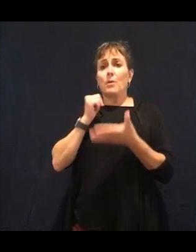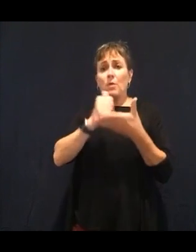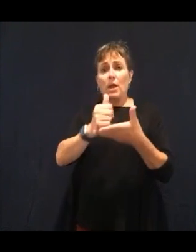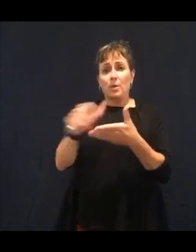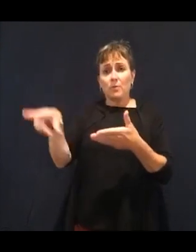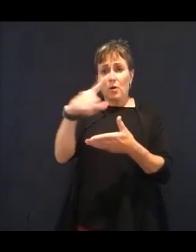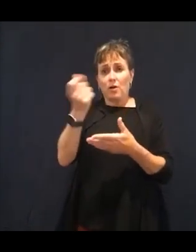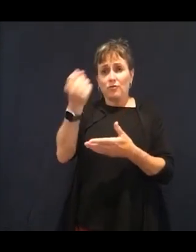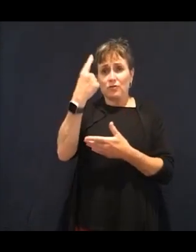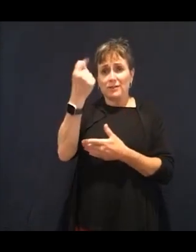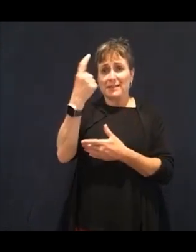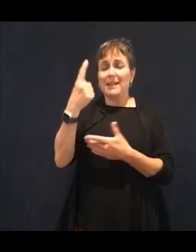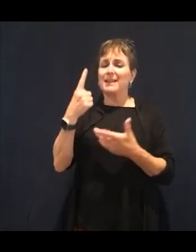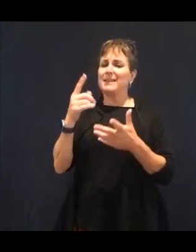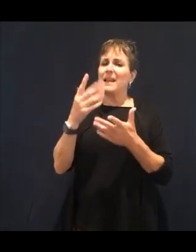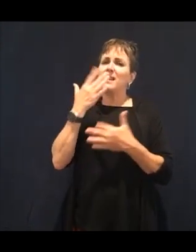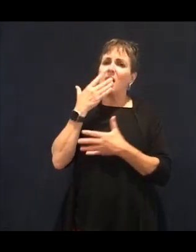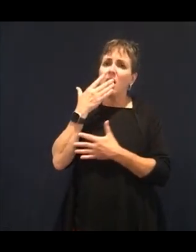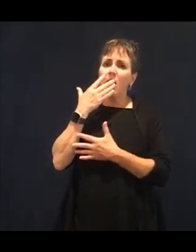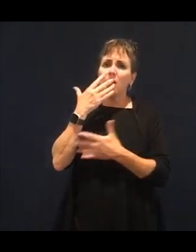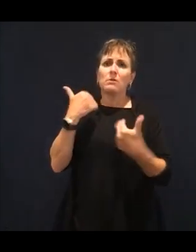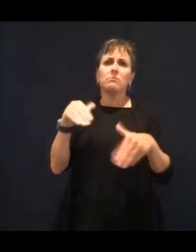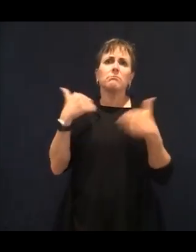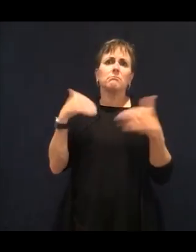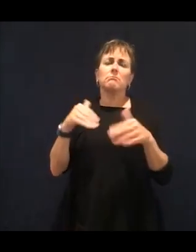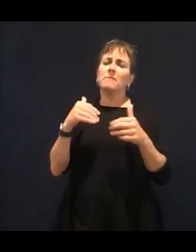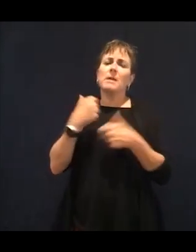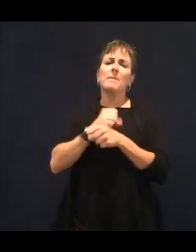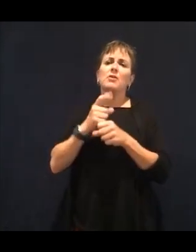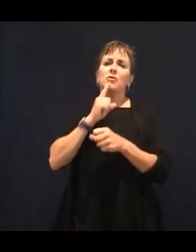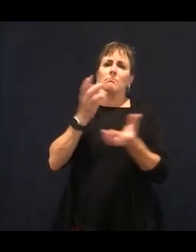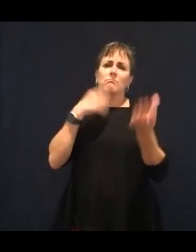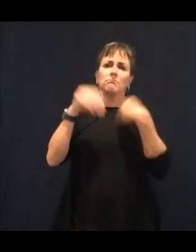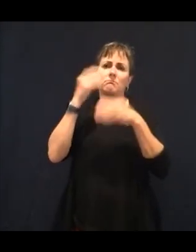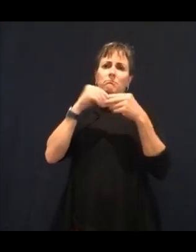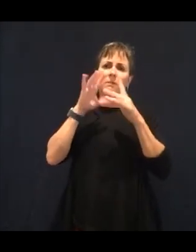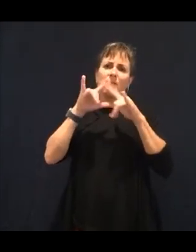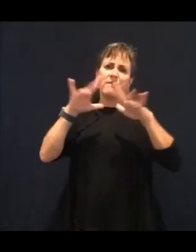have fruit. People are so scared of fruit. Now, am I eating too much fruit?